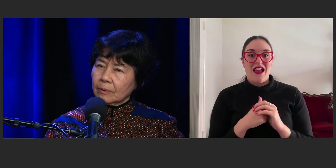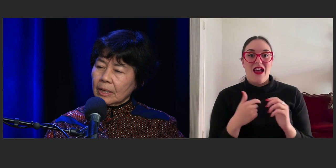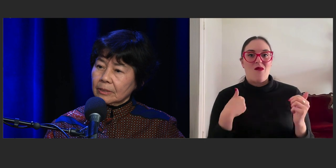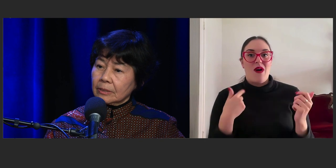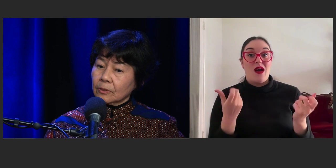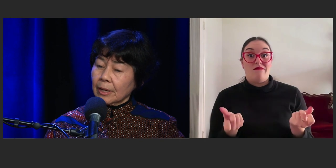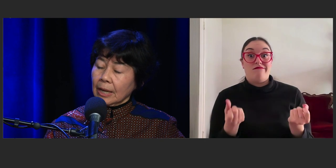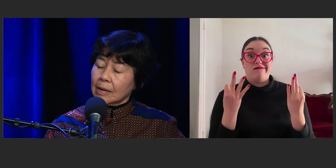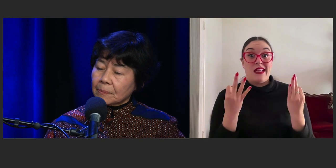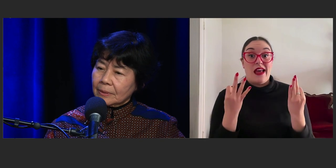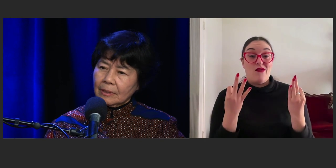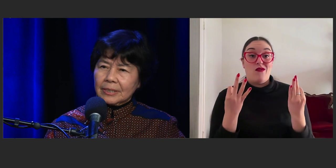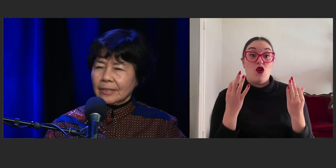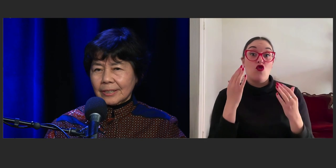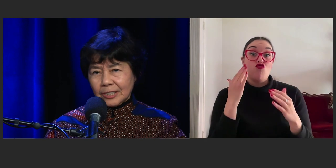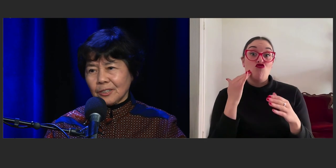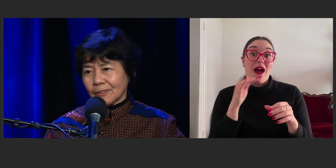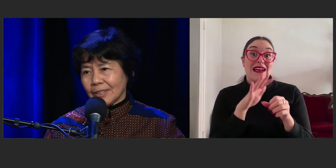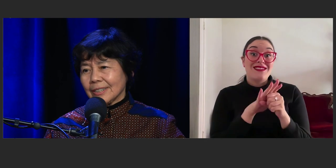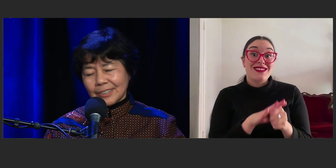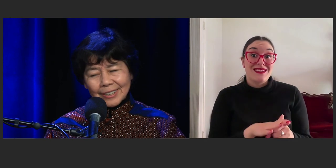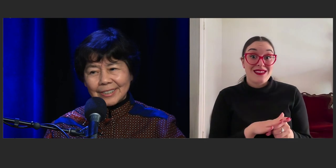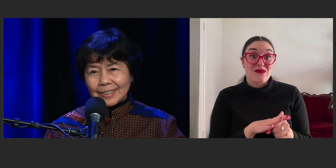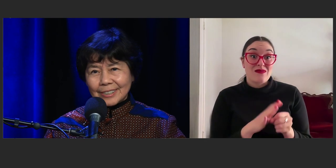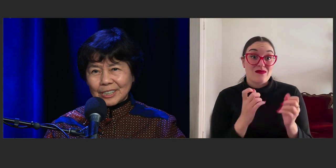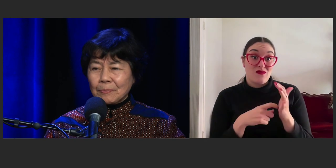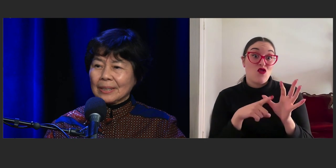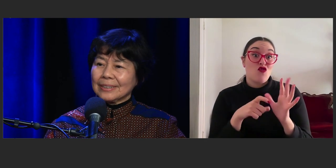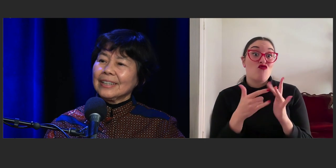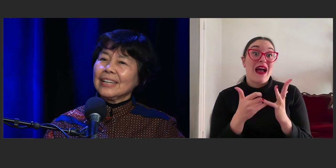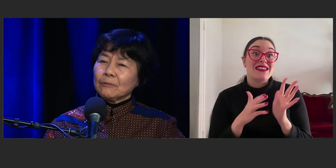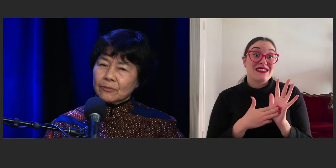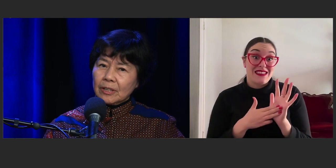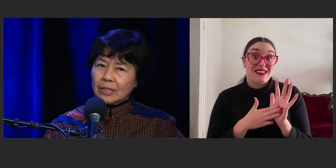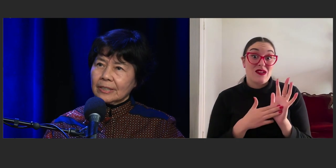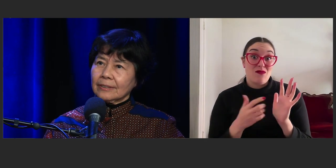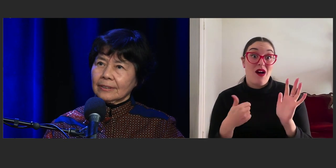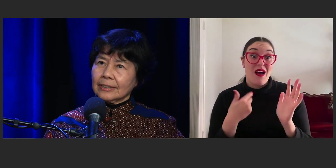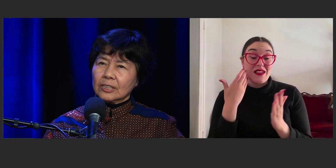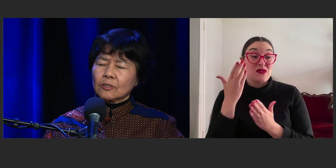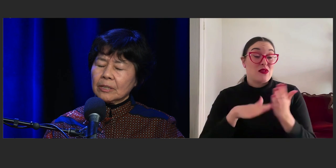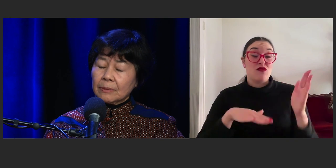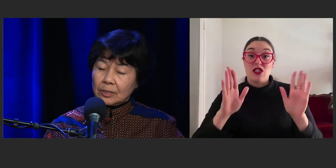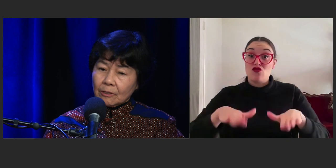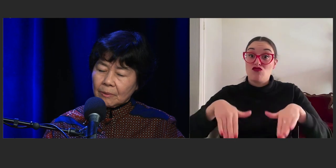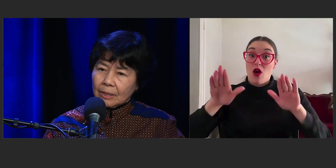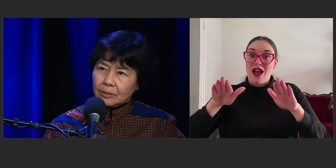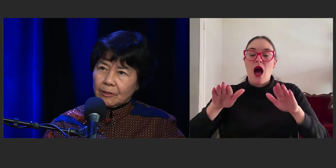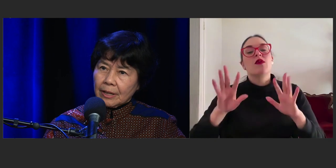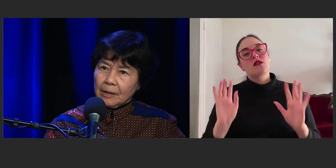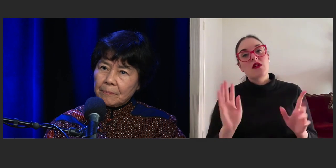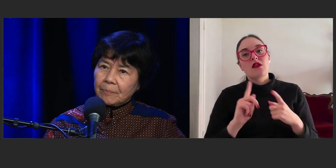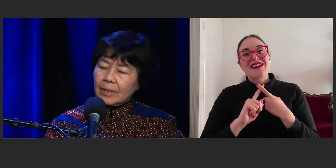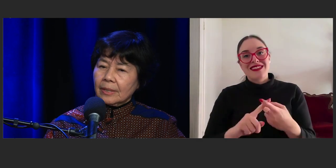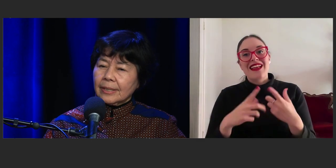when I was growing up, it still exists, but it was very extremely strong when I was growing up